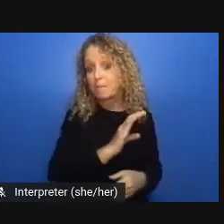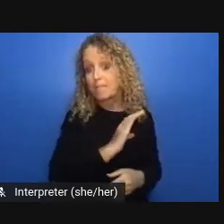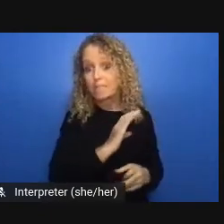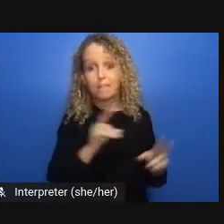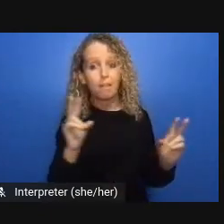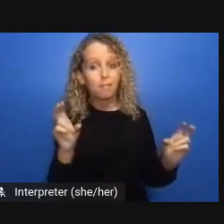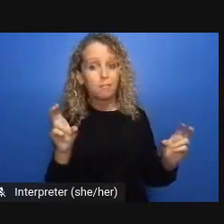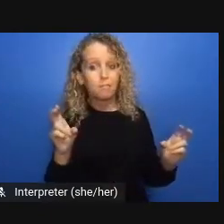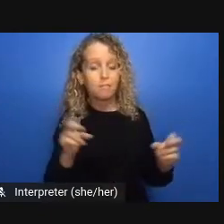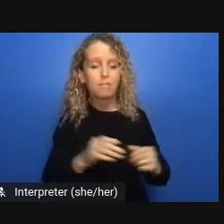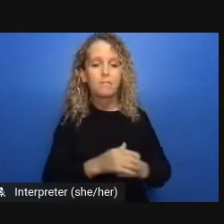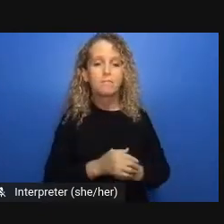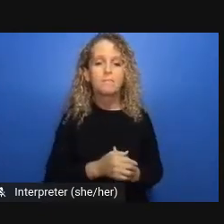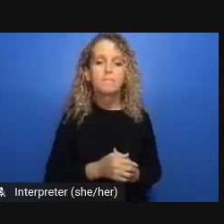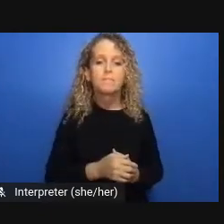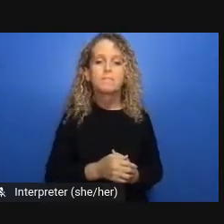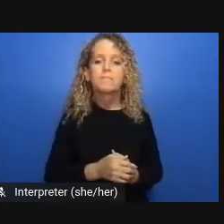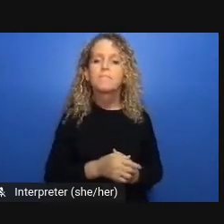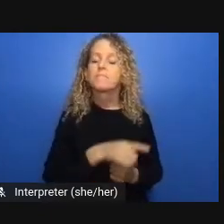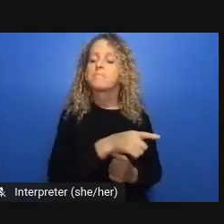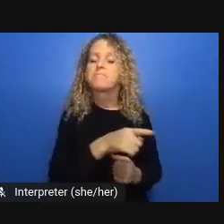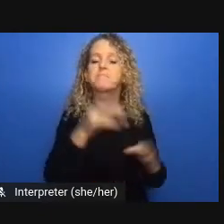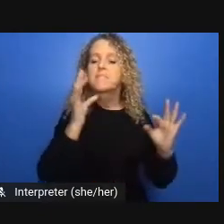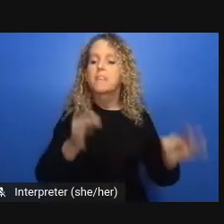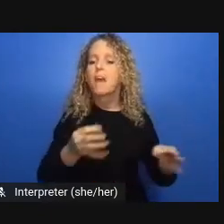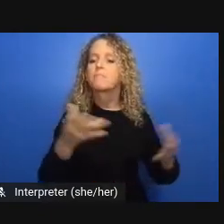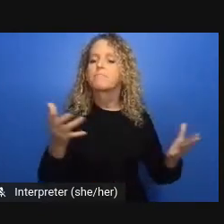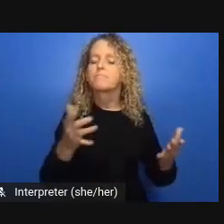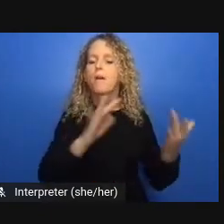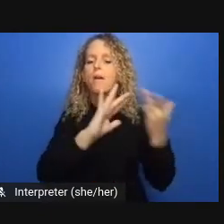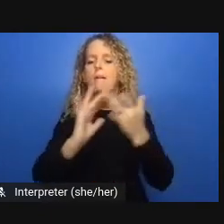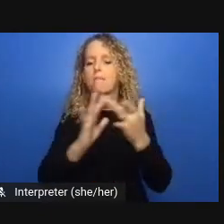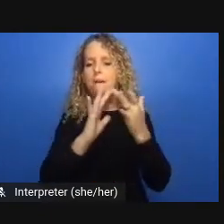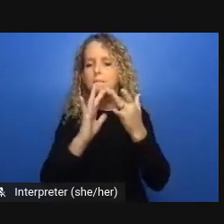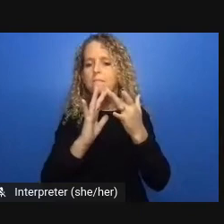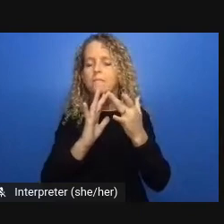to pose one of my own and so first i'd like to thank all of the panelists for their very very